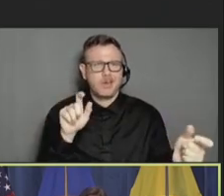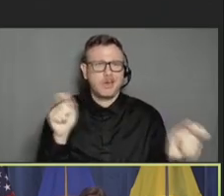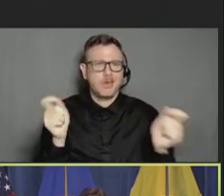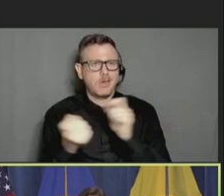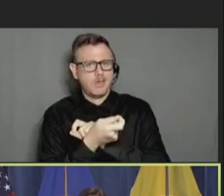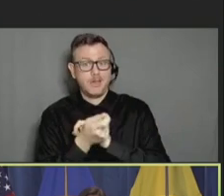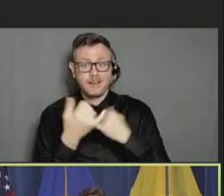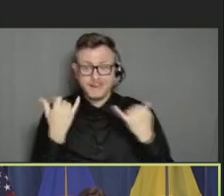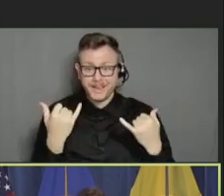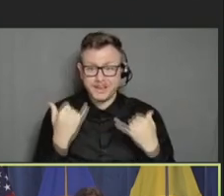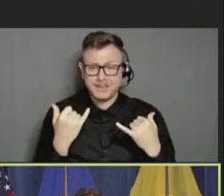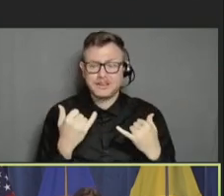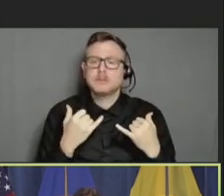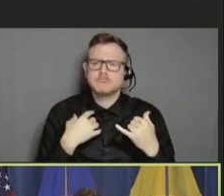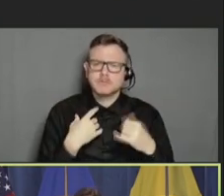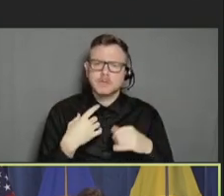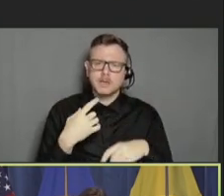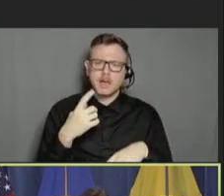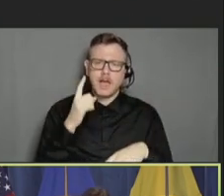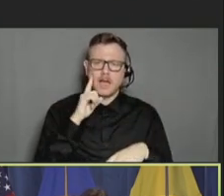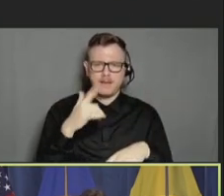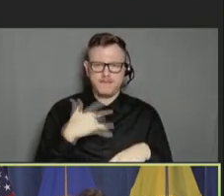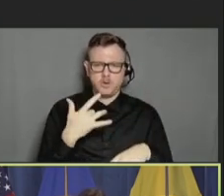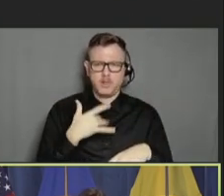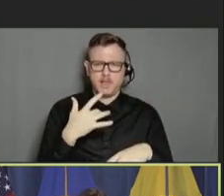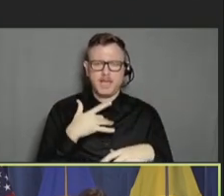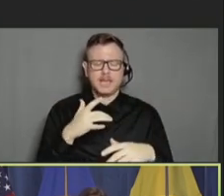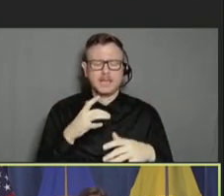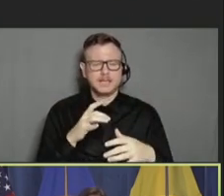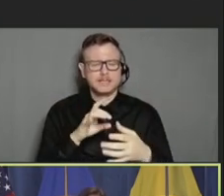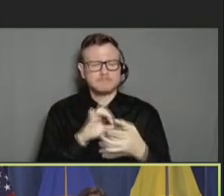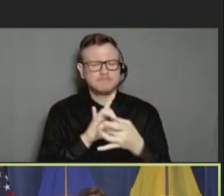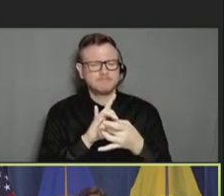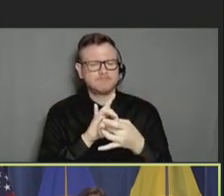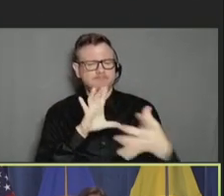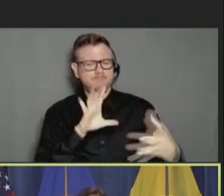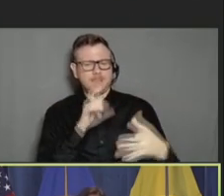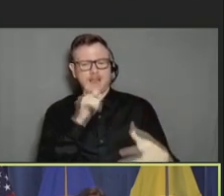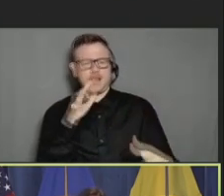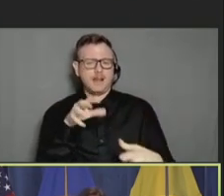today, I think I am disengaged. I'm going to use that word. It's not that I don't care